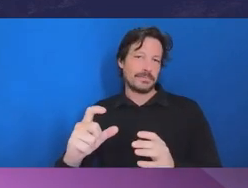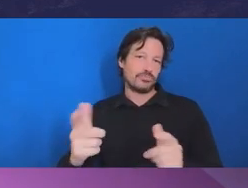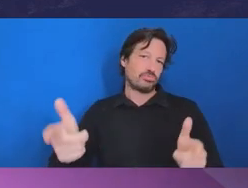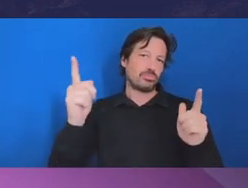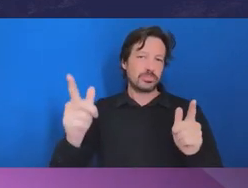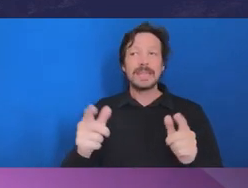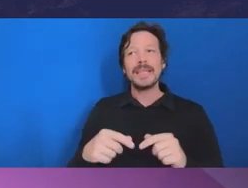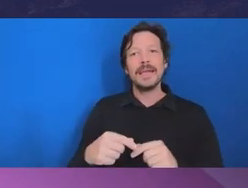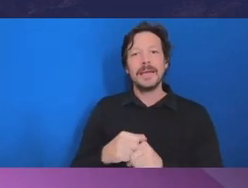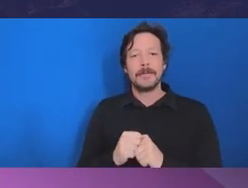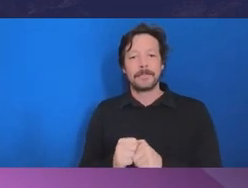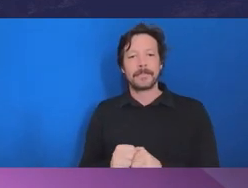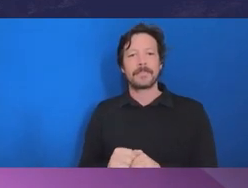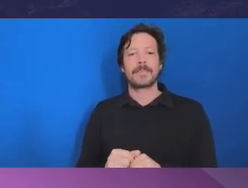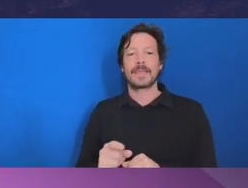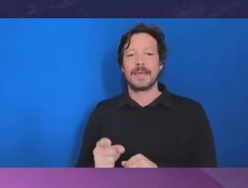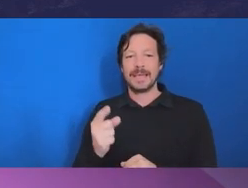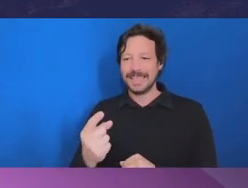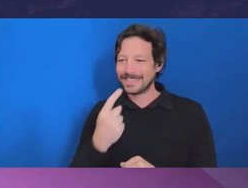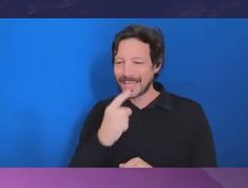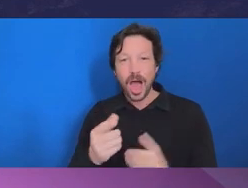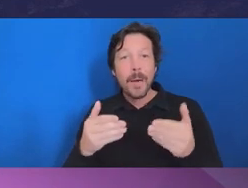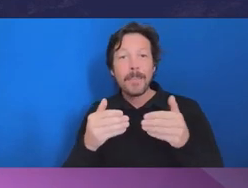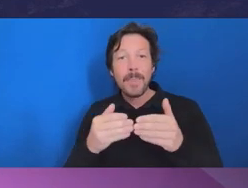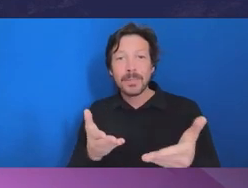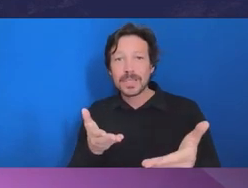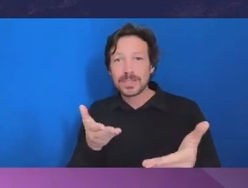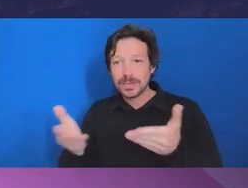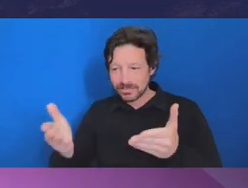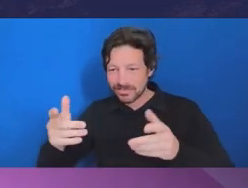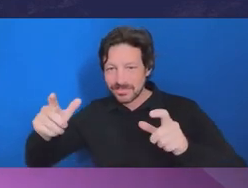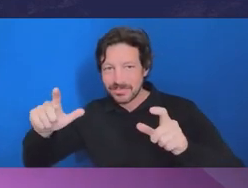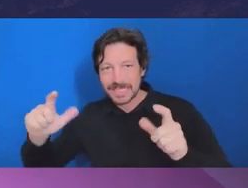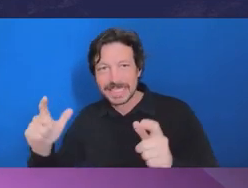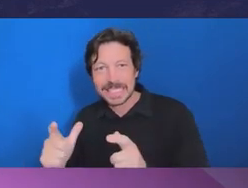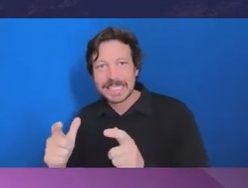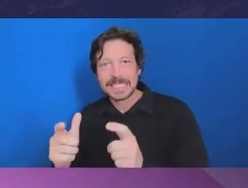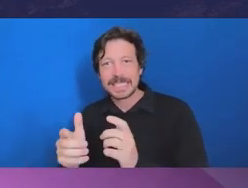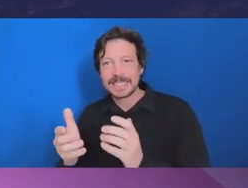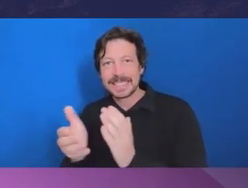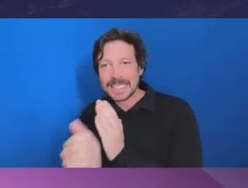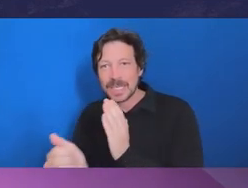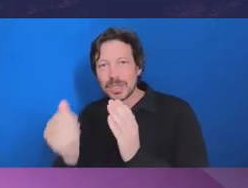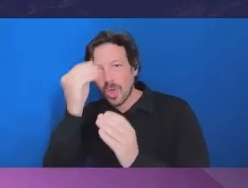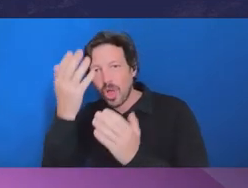that the hollowing out of the public sector has contributed to the lack of influence